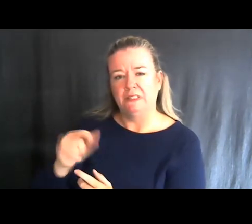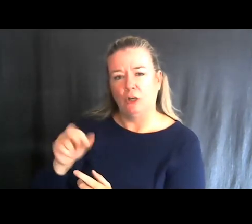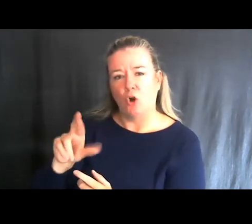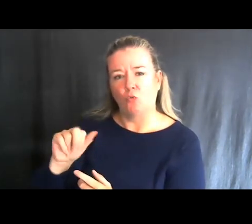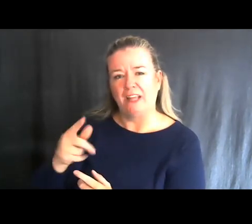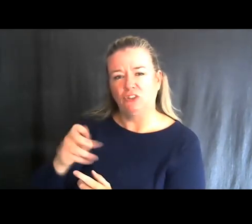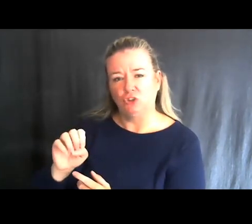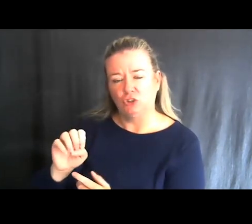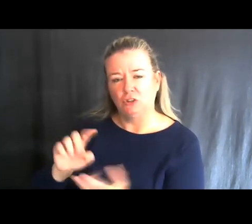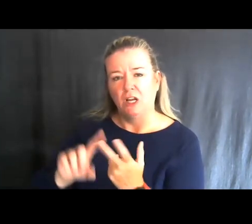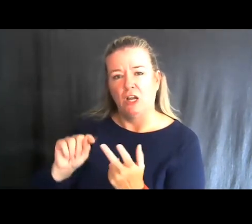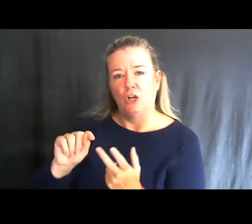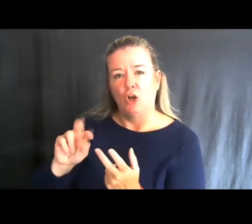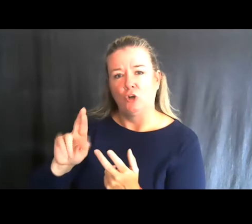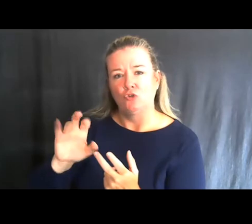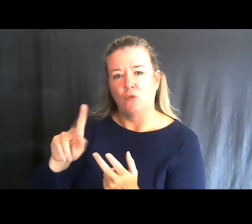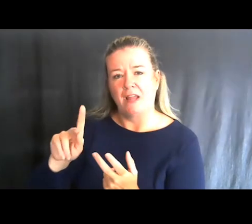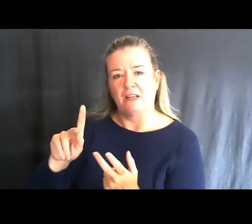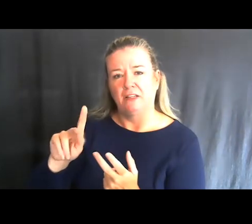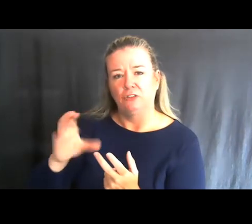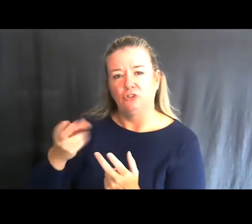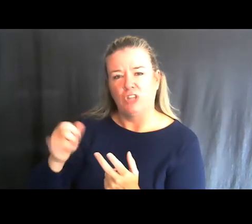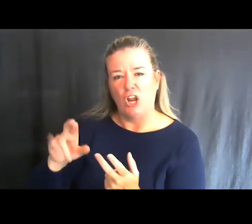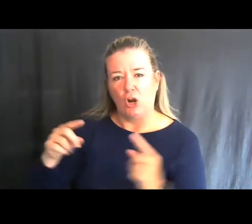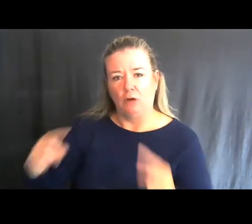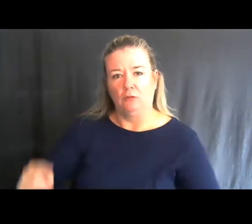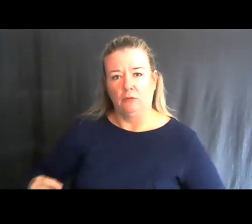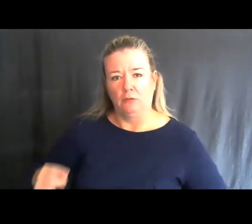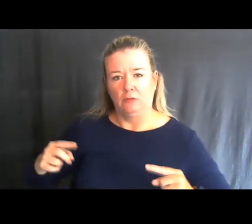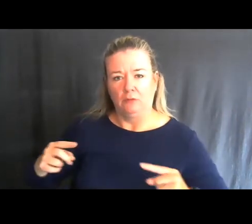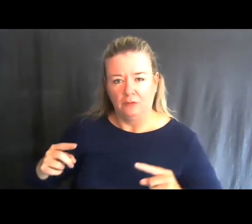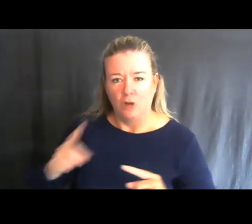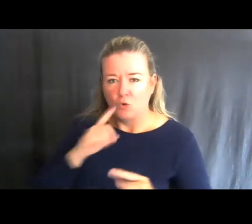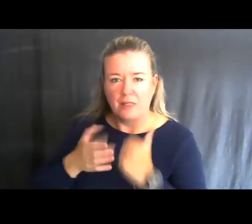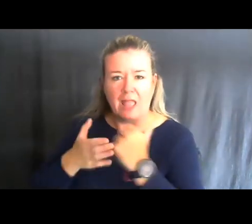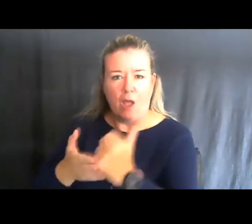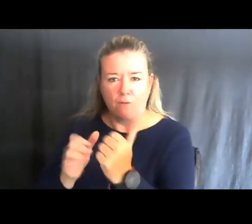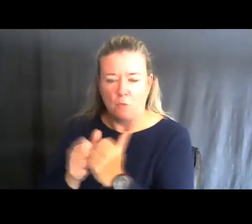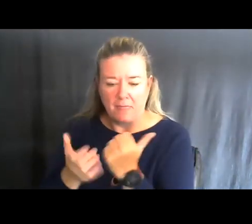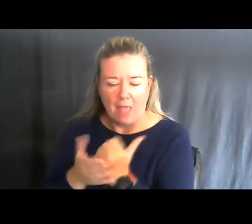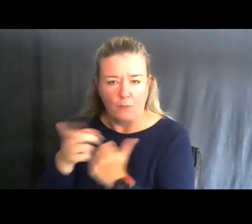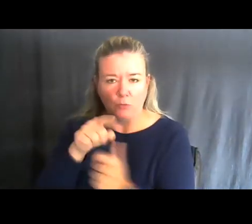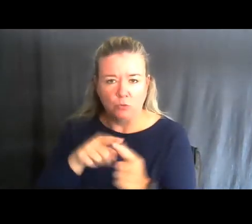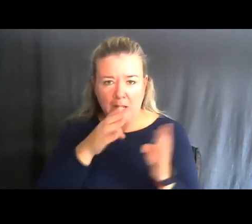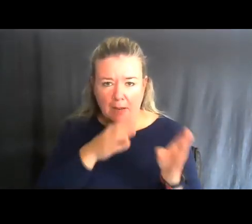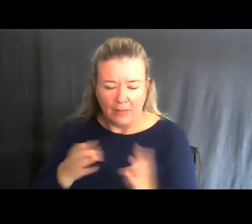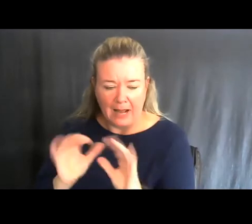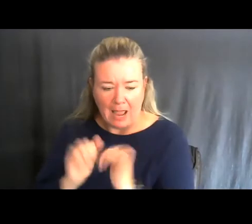All three of those I think are extremely helpful in helping you to plan how to participate